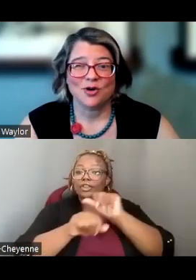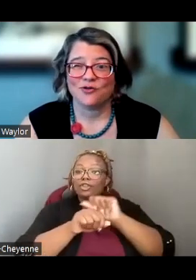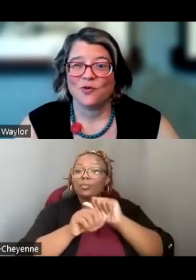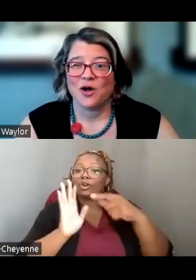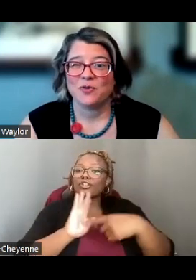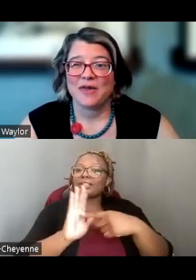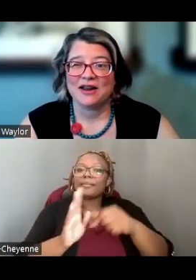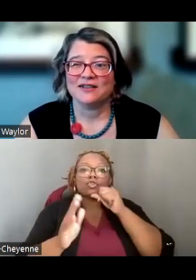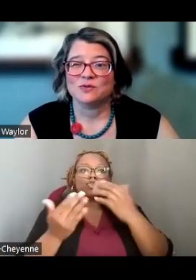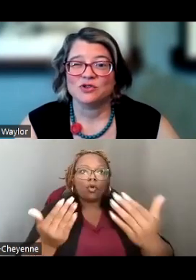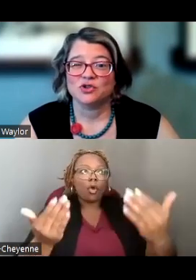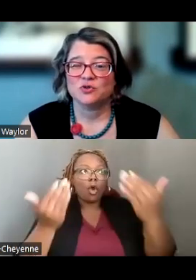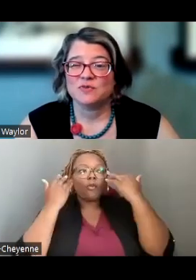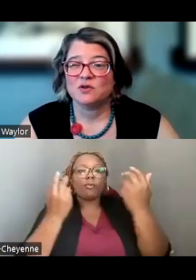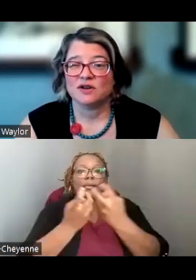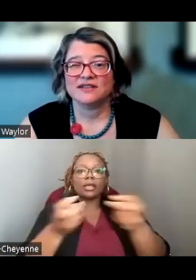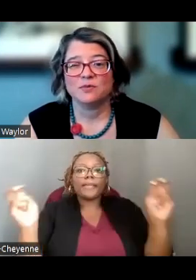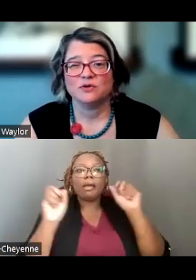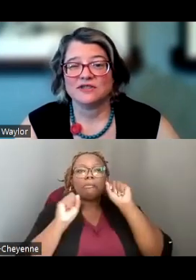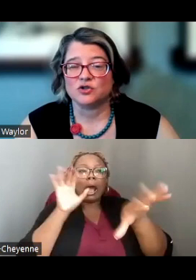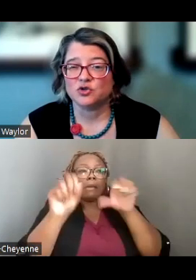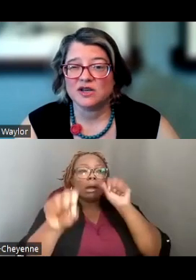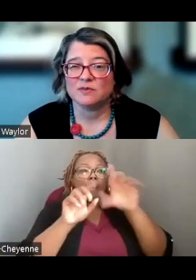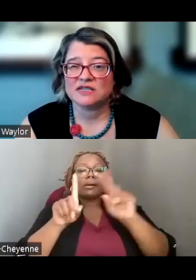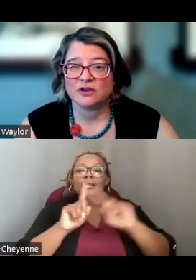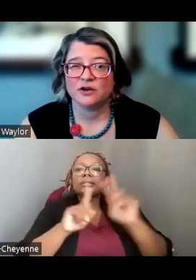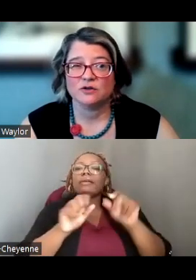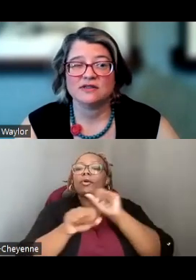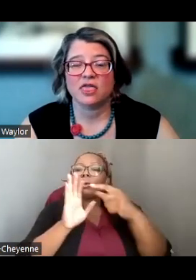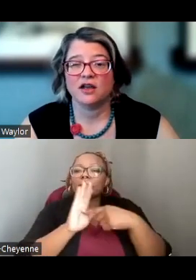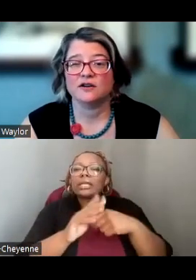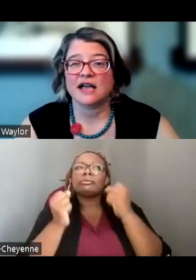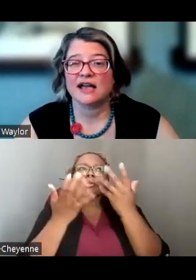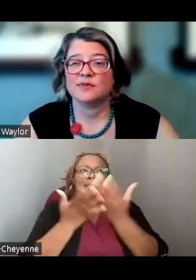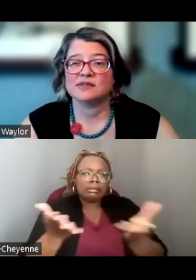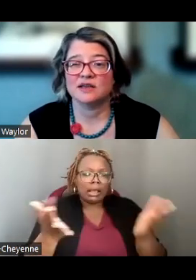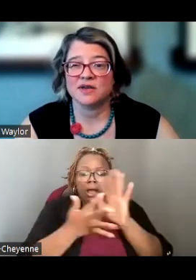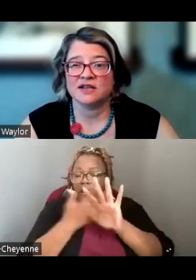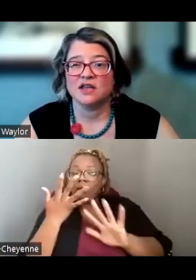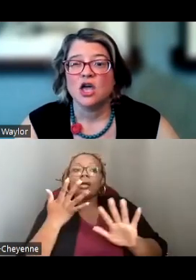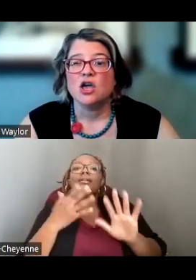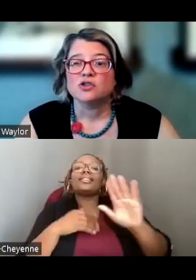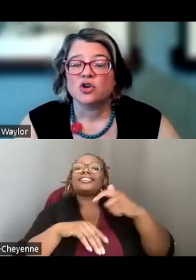DON'T OVERWHELM THE PANELISTS WITH TOO MANY WORK SAMPLES AND TOO MANY MATERIALS. THEIR TIME IS LIMITED.